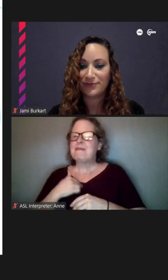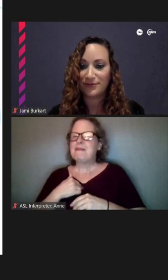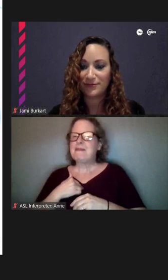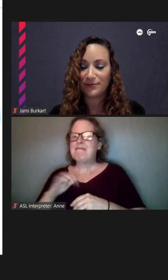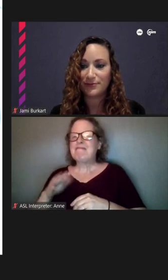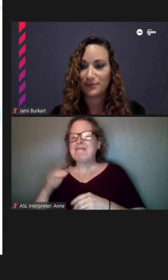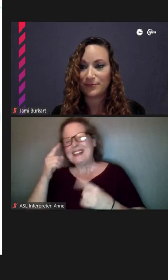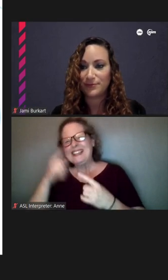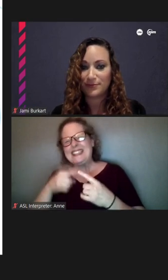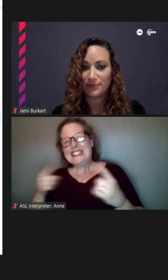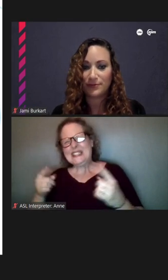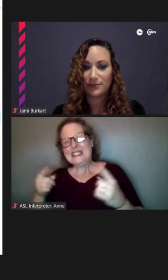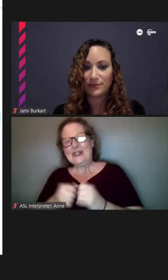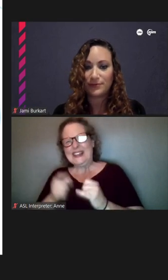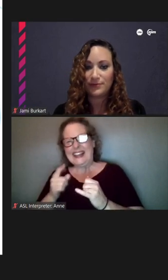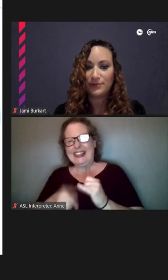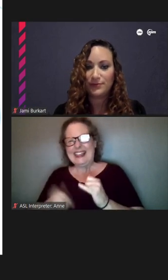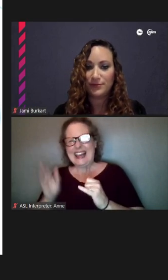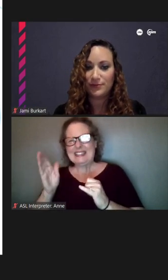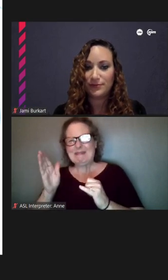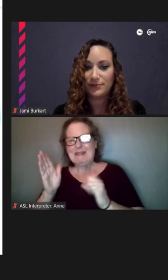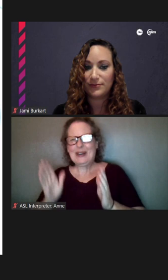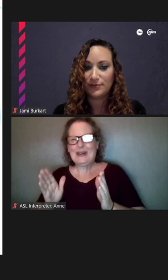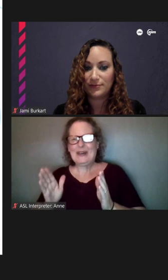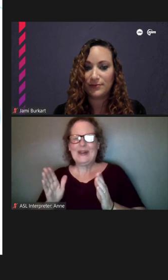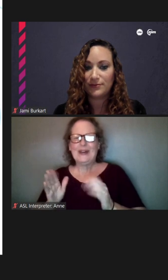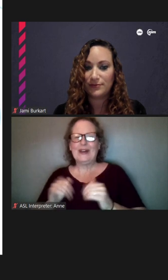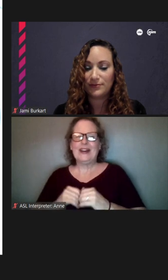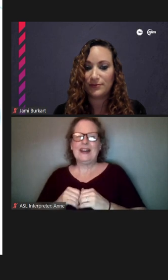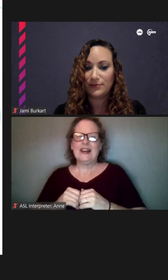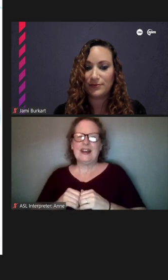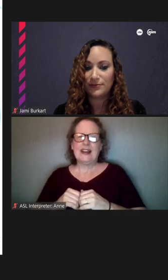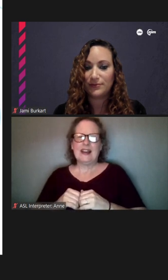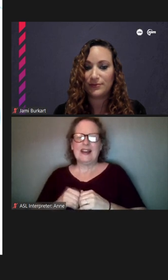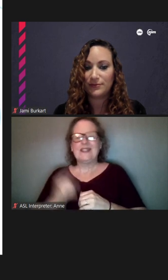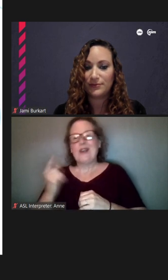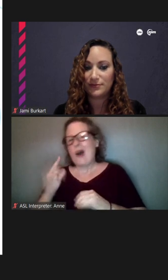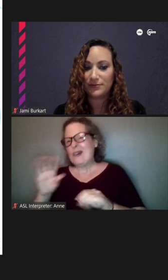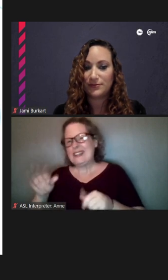with the last speaker, and this was always going to be the challenge with CTA is to try to keep us all